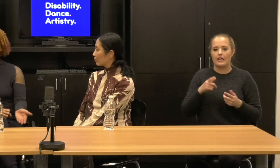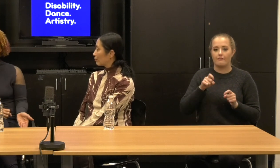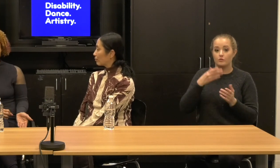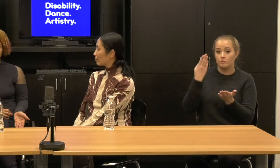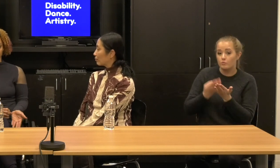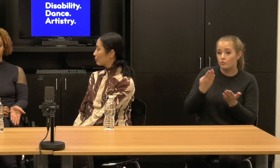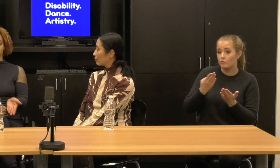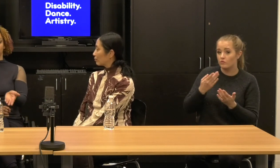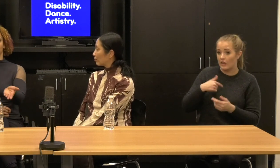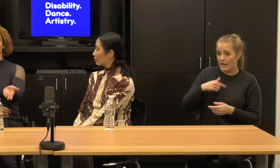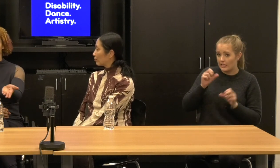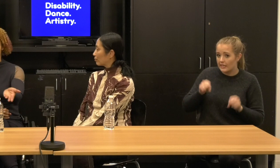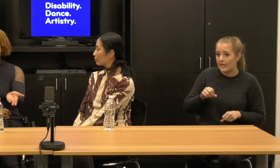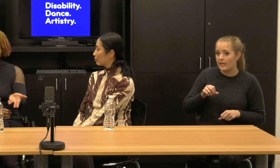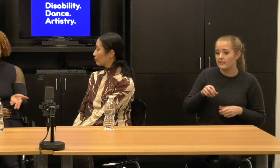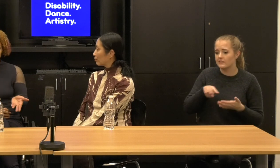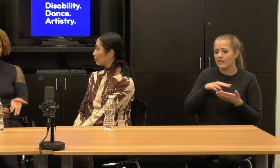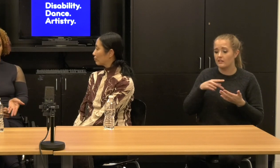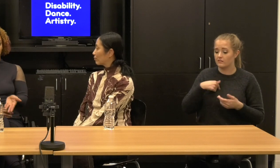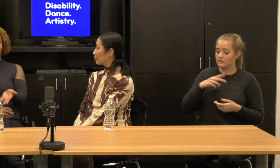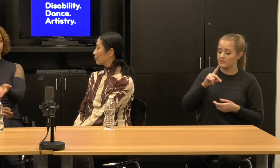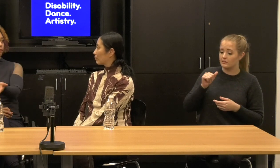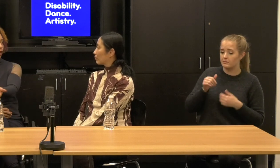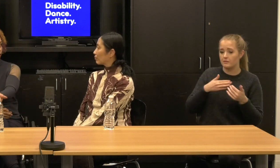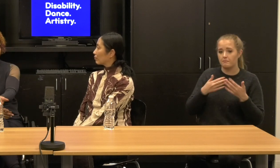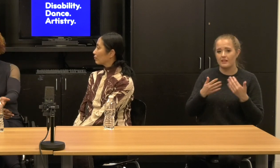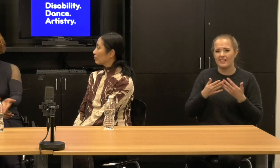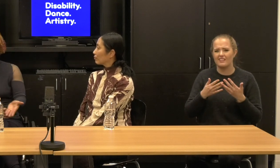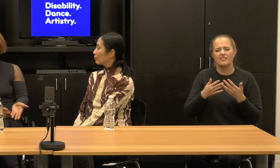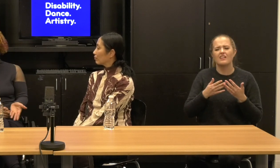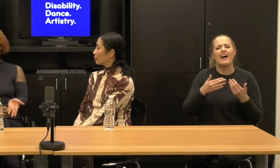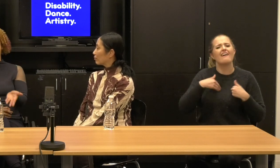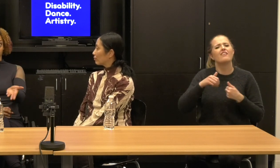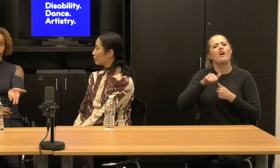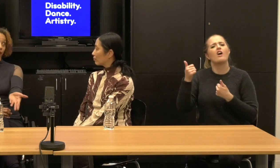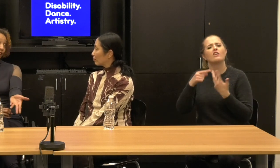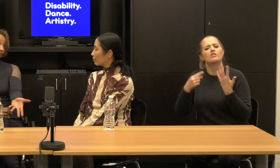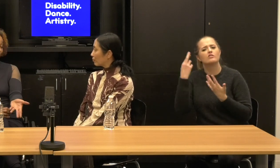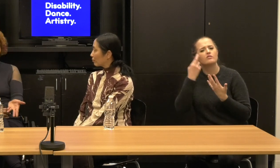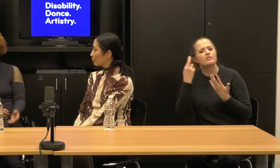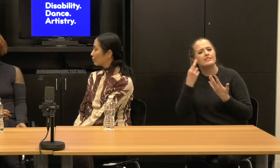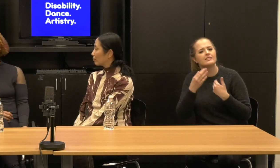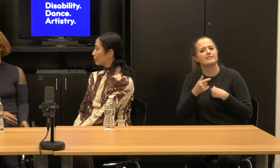We are still proving that this is an art form. We're still proving that we have merit. We are still proving that we have value.